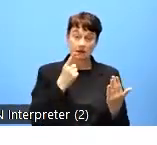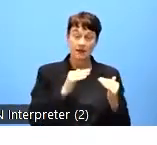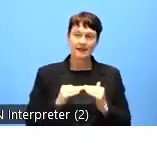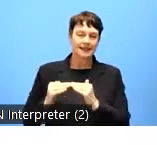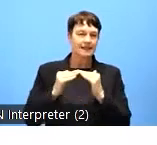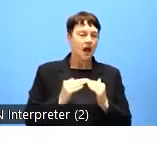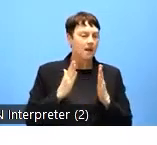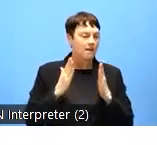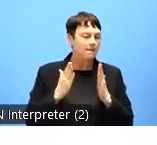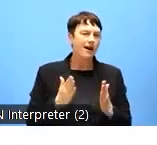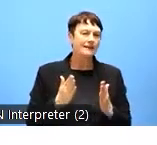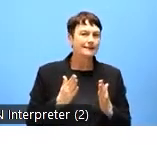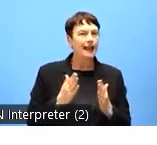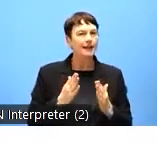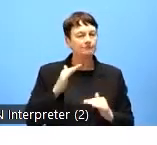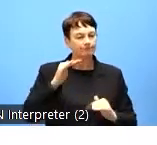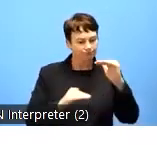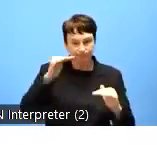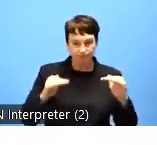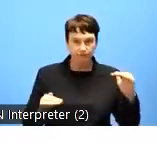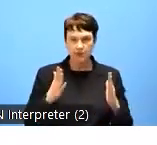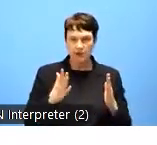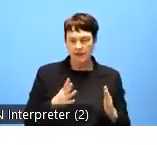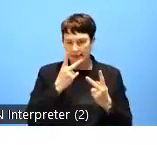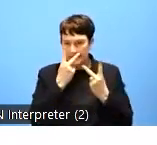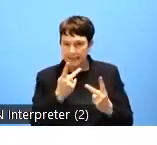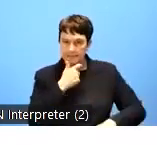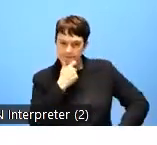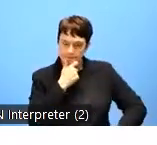monitoring methodology and the reporting criteria set in the directive.